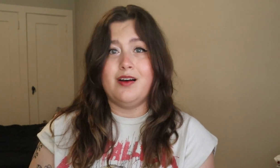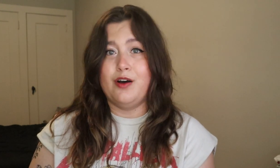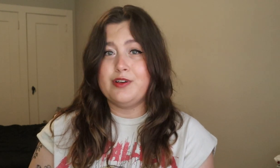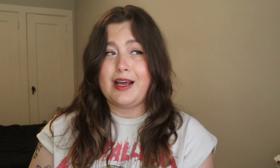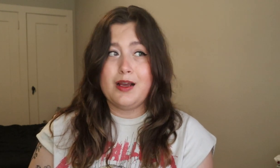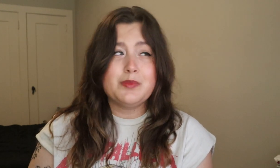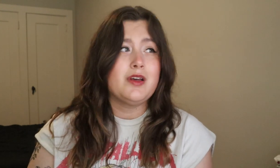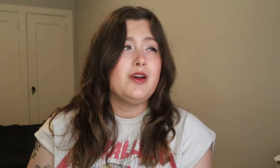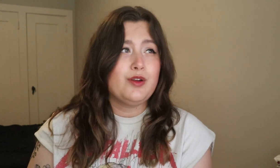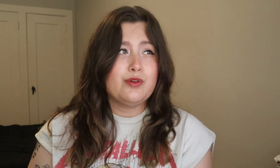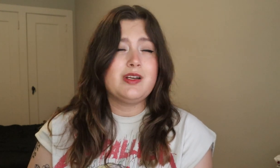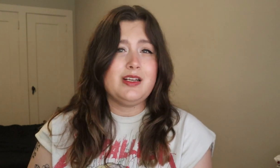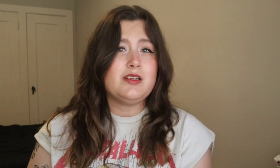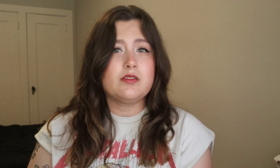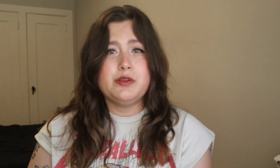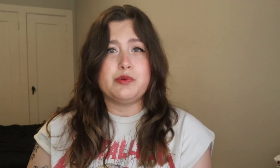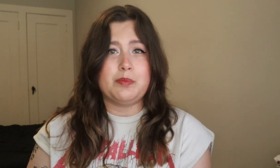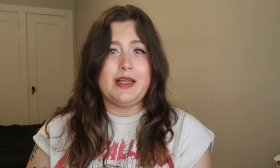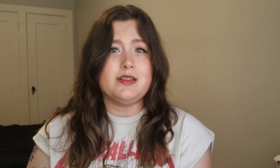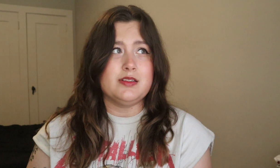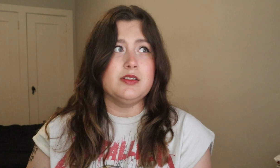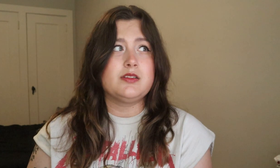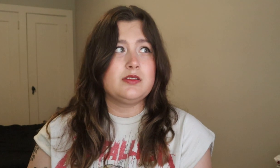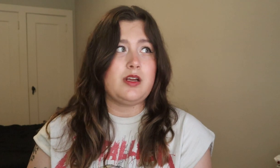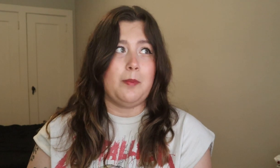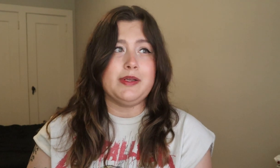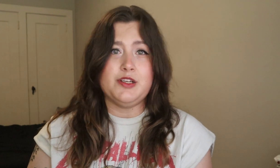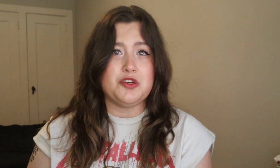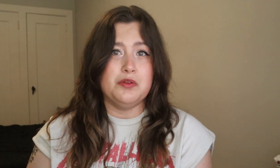a hundred times, you could easily replace this competition